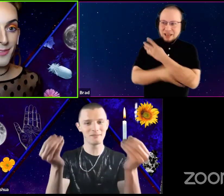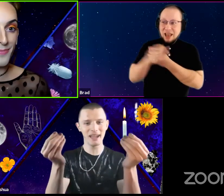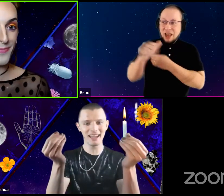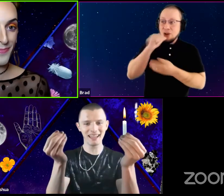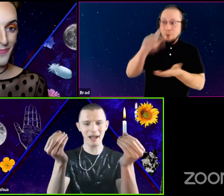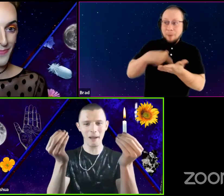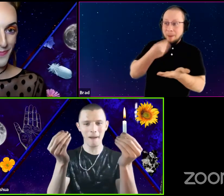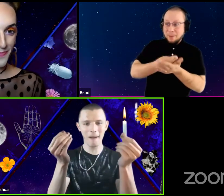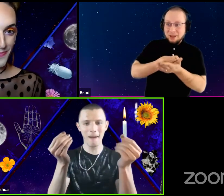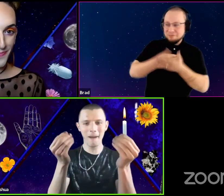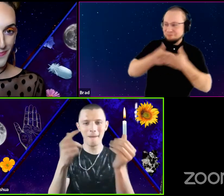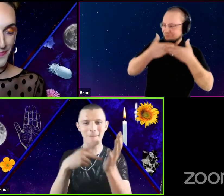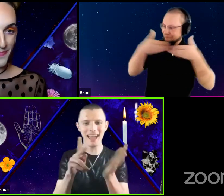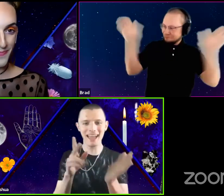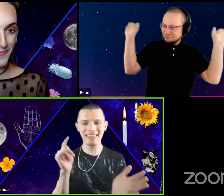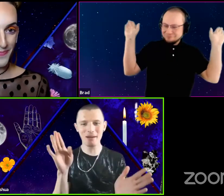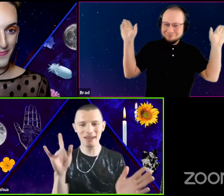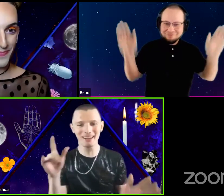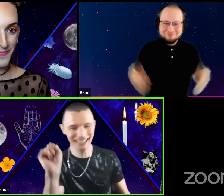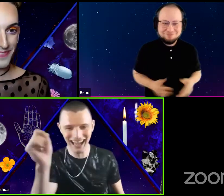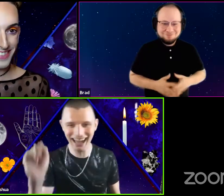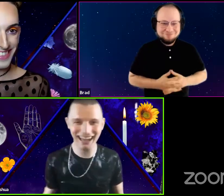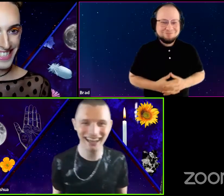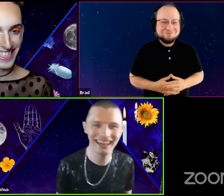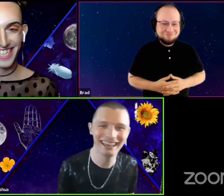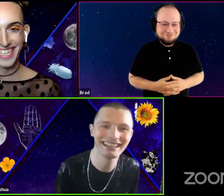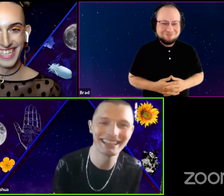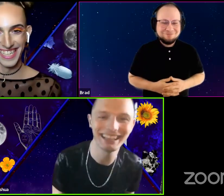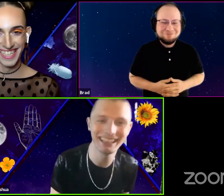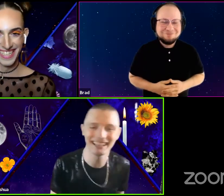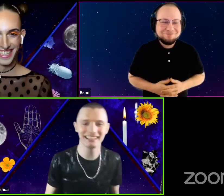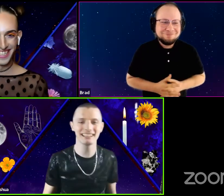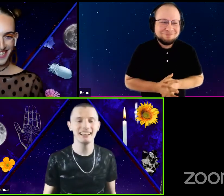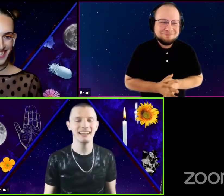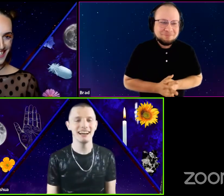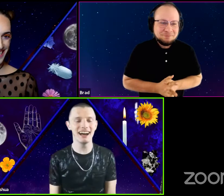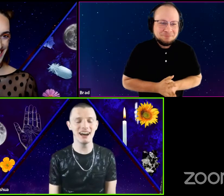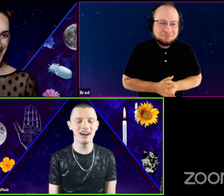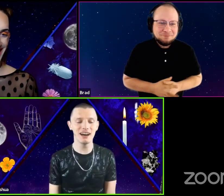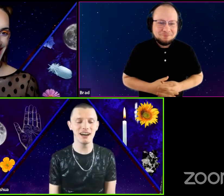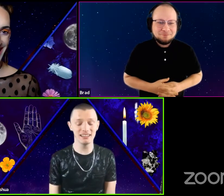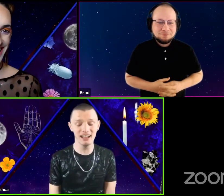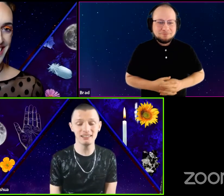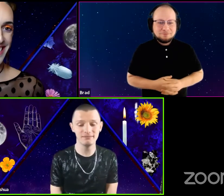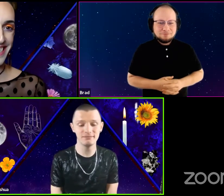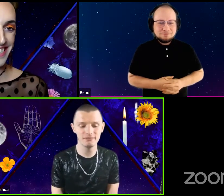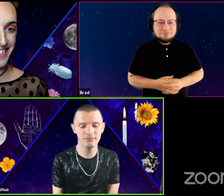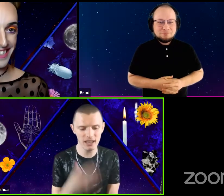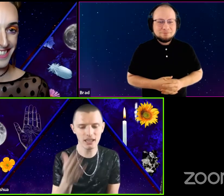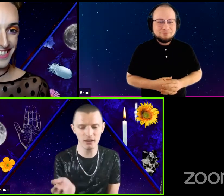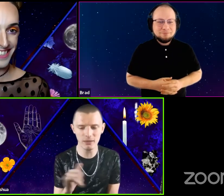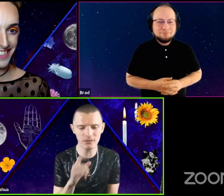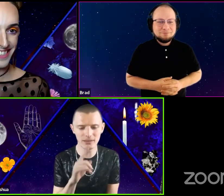Pay up. Yes, yes, yes, yes, yes. Thank you.